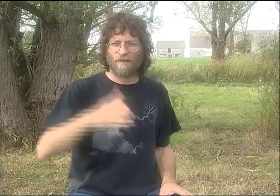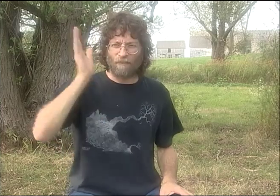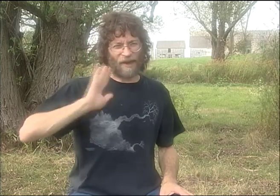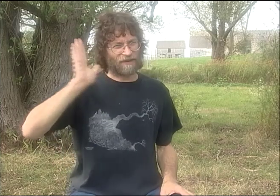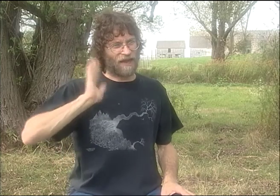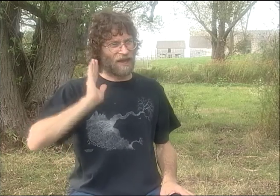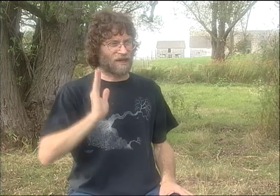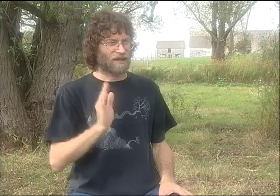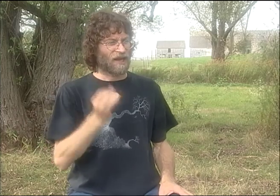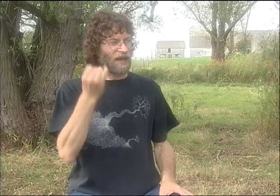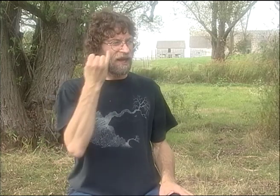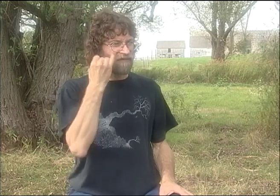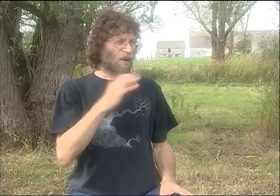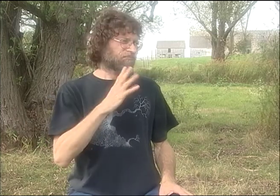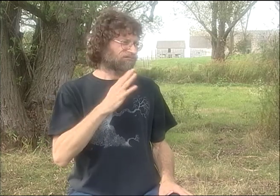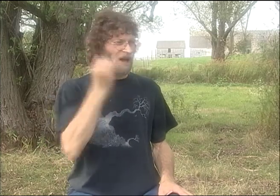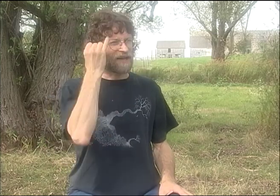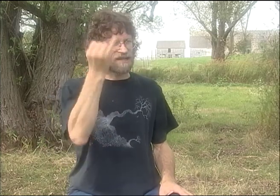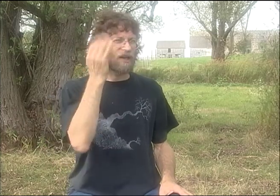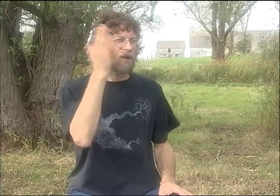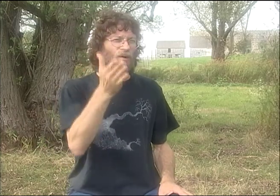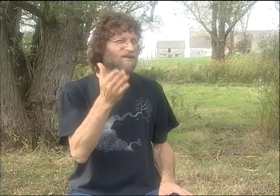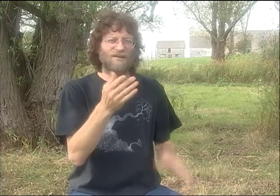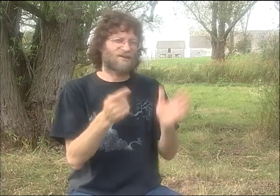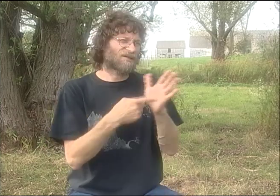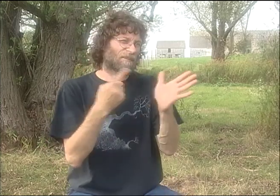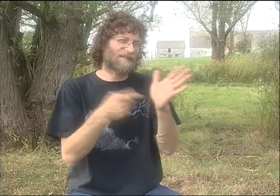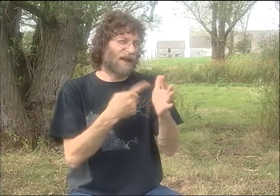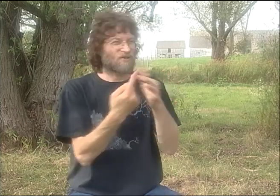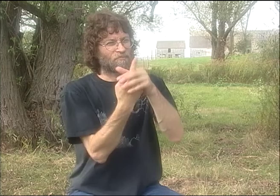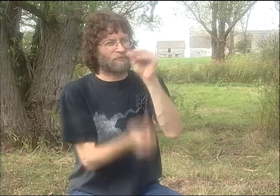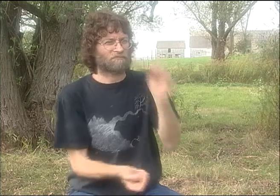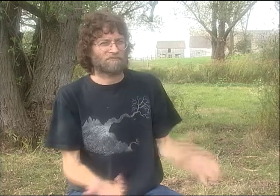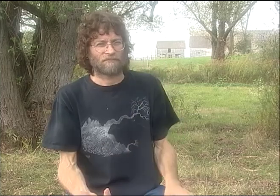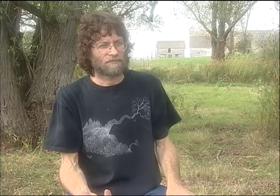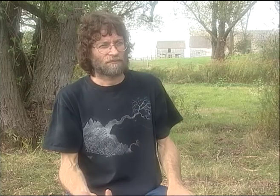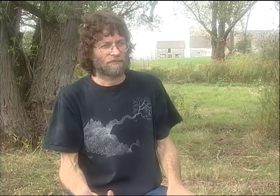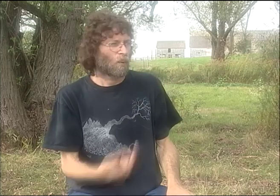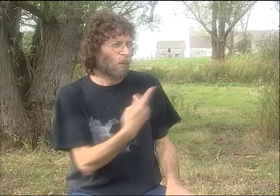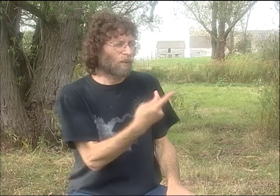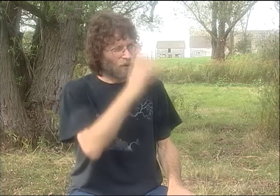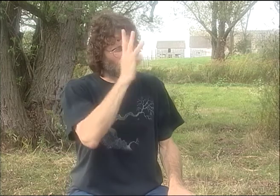AND I DON'T NEED HIM RIGHT THERE IN FRONT OF ME, AND I CAN GET THE VOICING DOWN REALLY WELL.